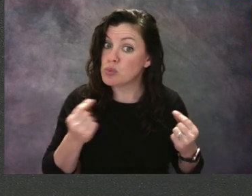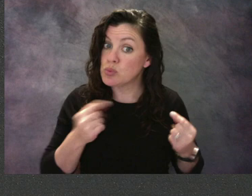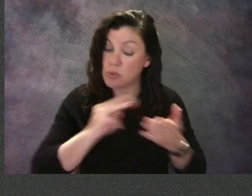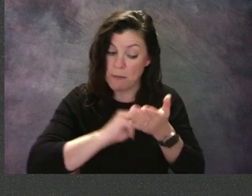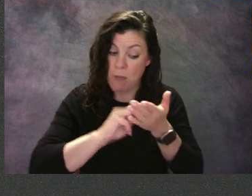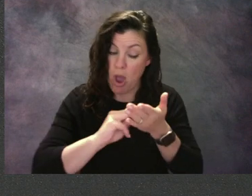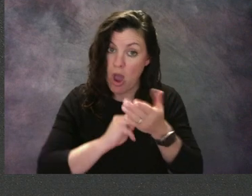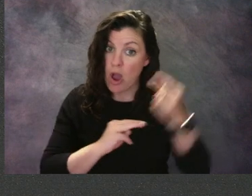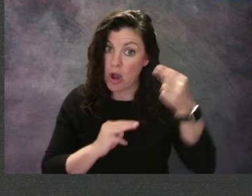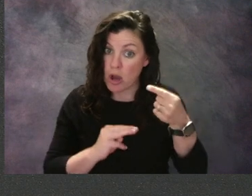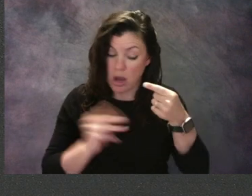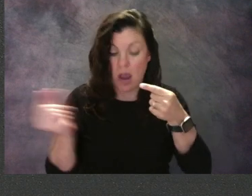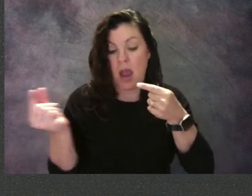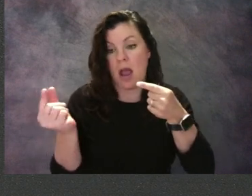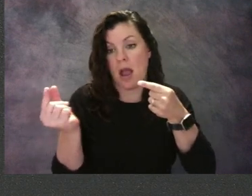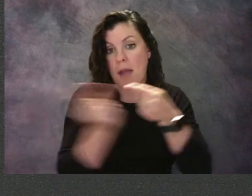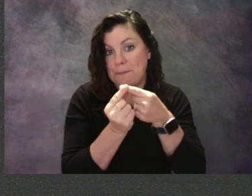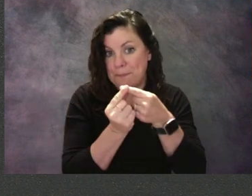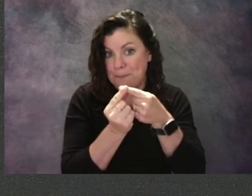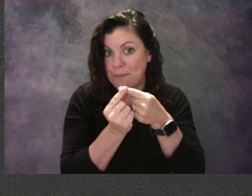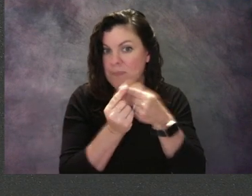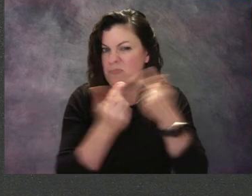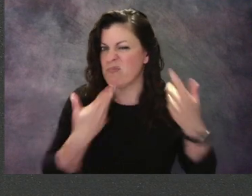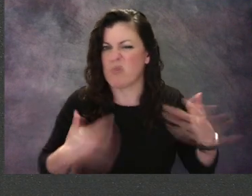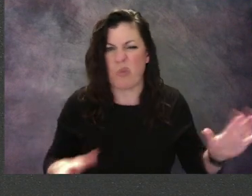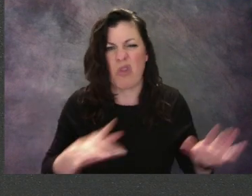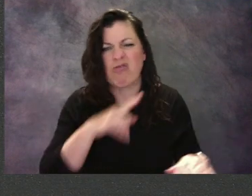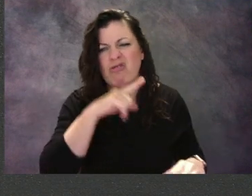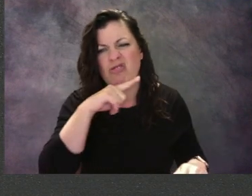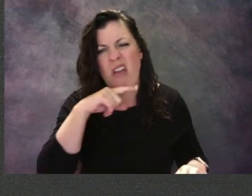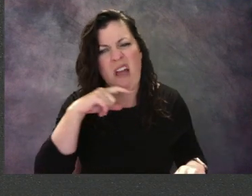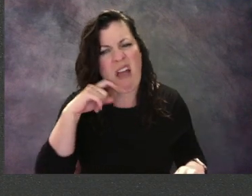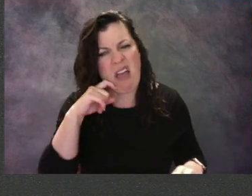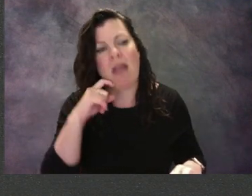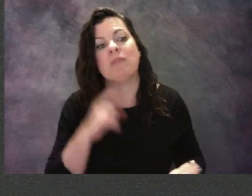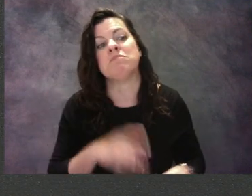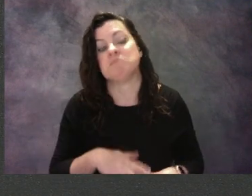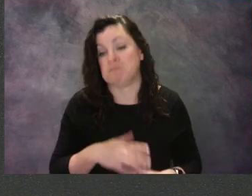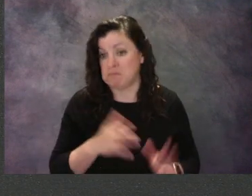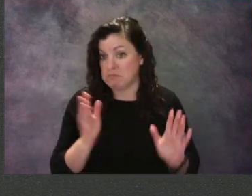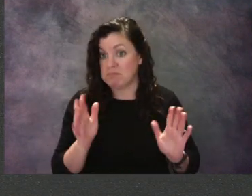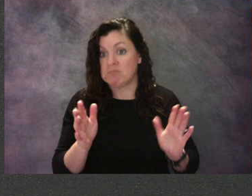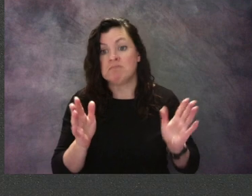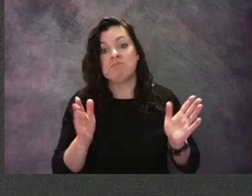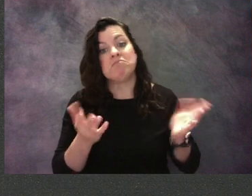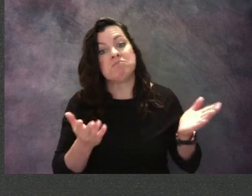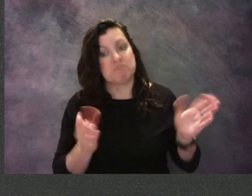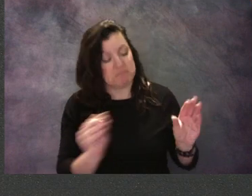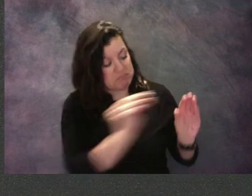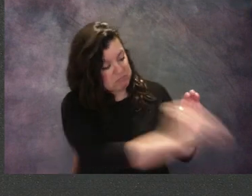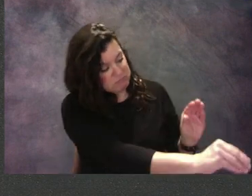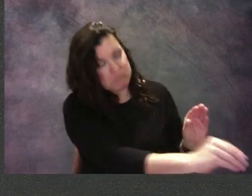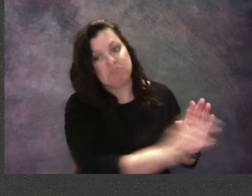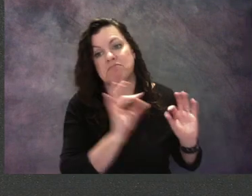Now I'm gonna go ahead and look at my crayons. You might have yours in a box. I have mine all set up here.